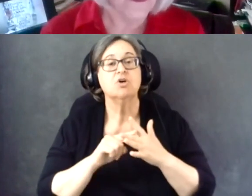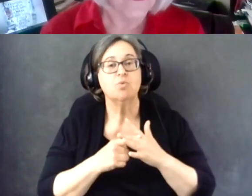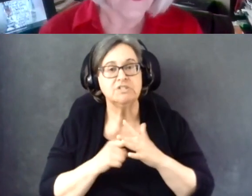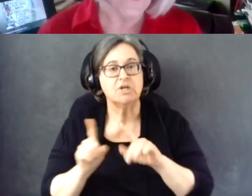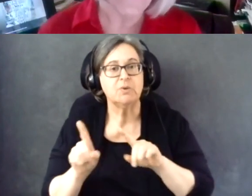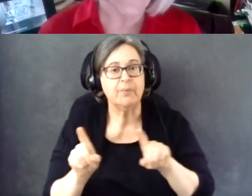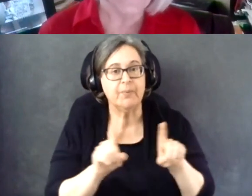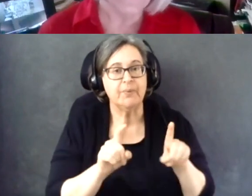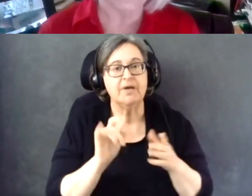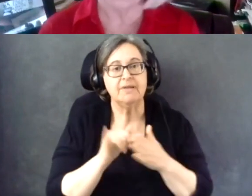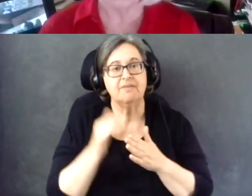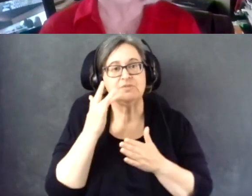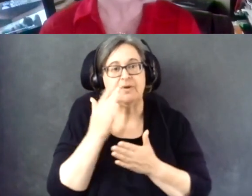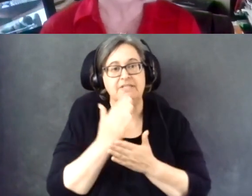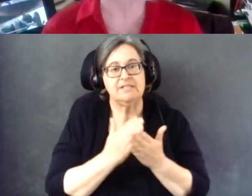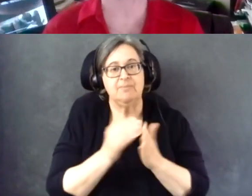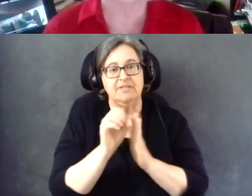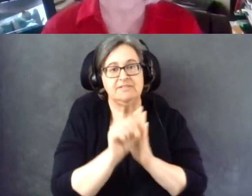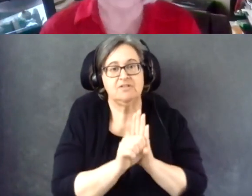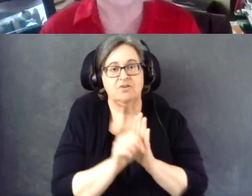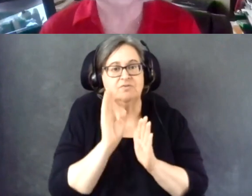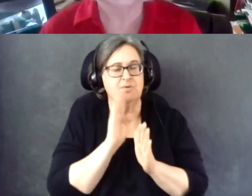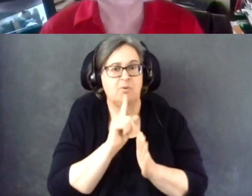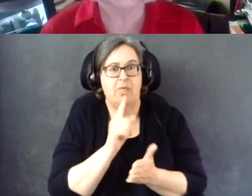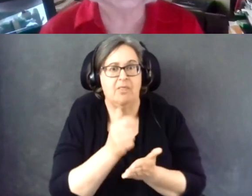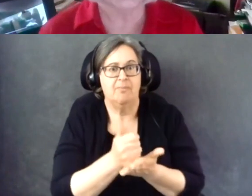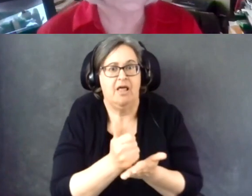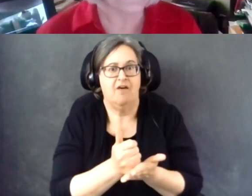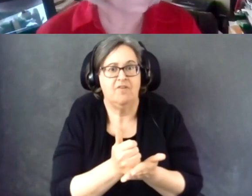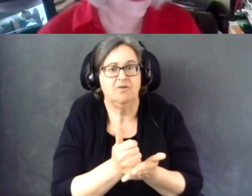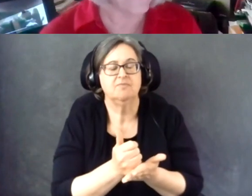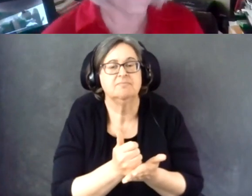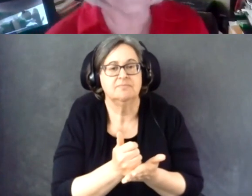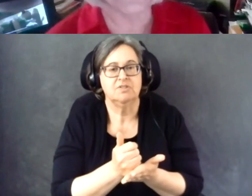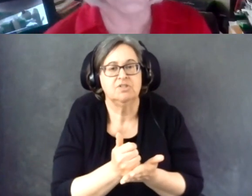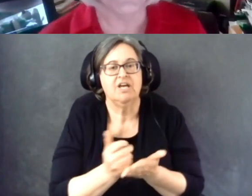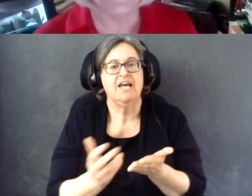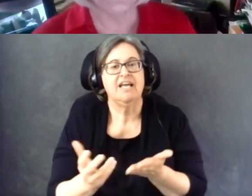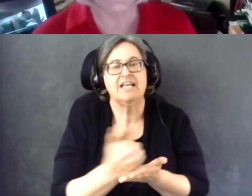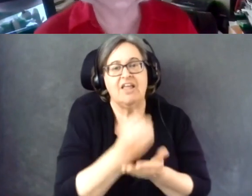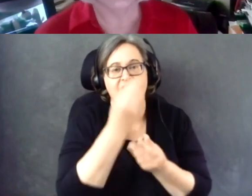That's why some of these states would be so helpful to gather this information.